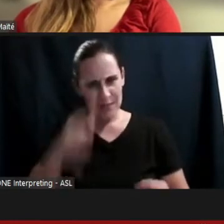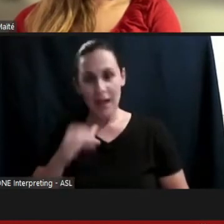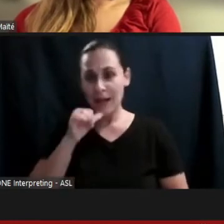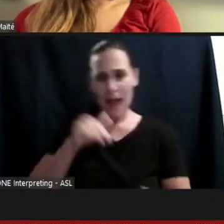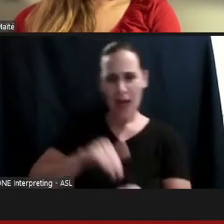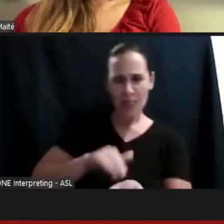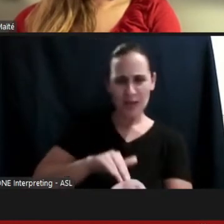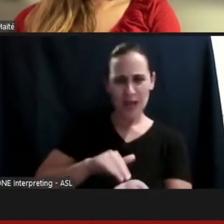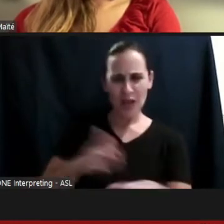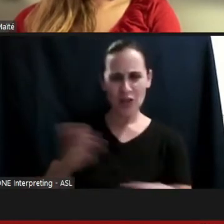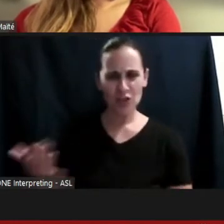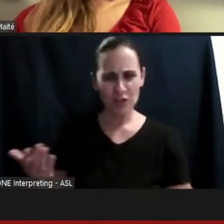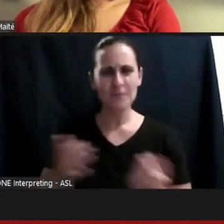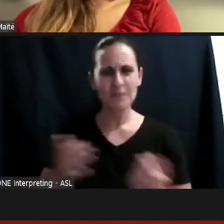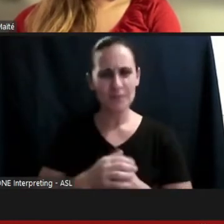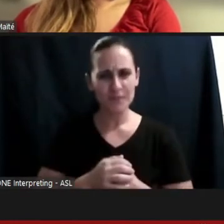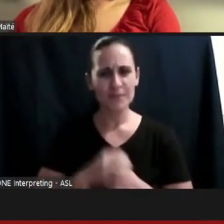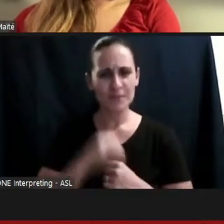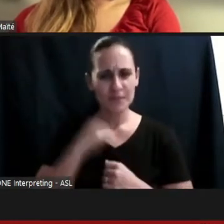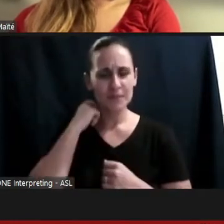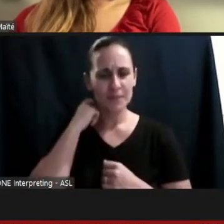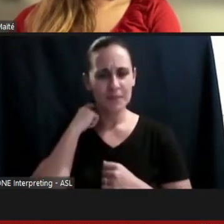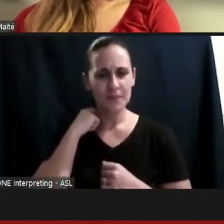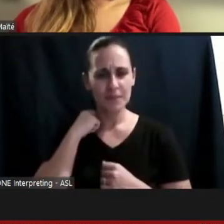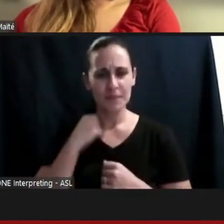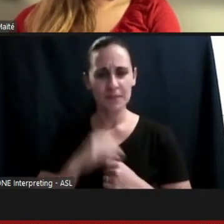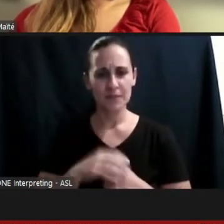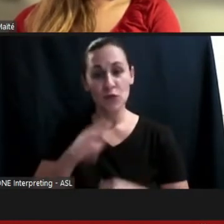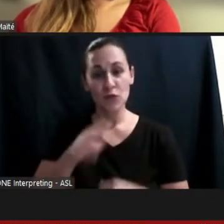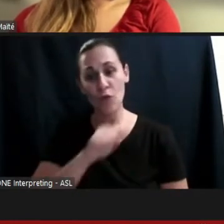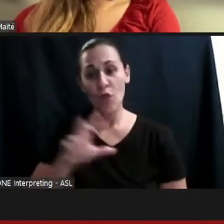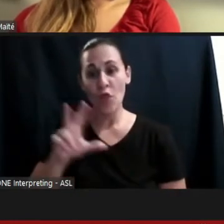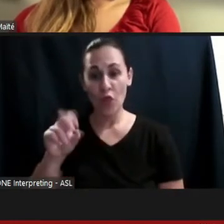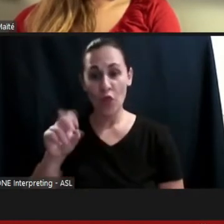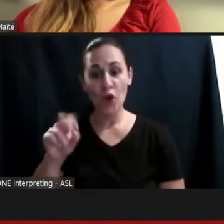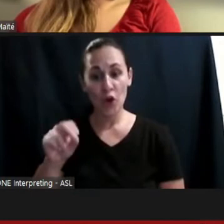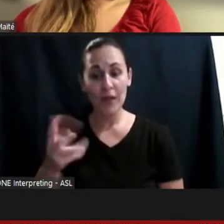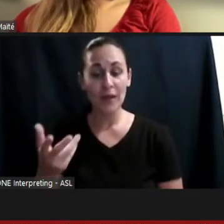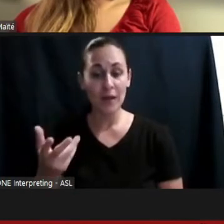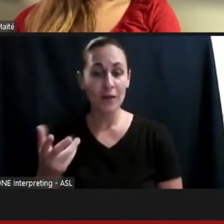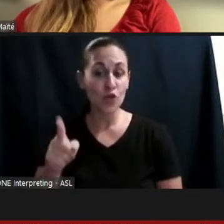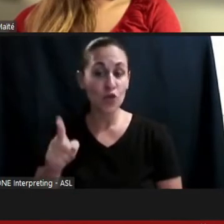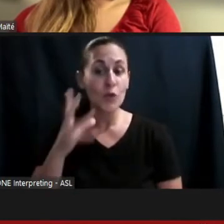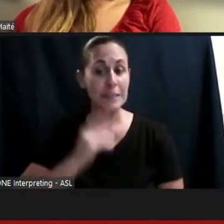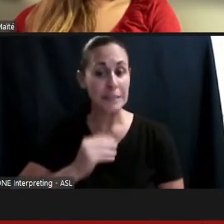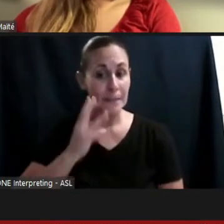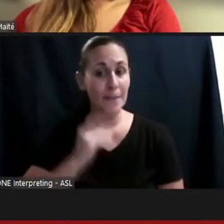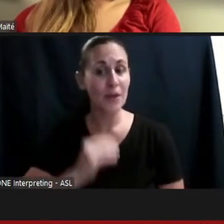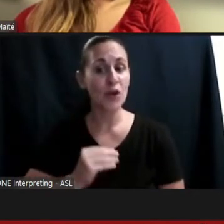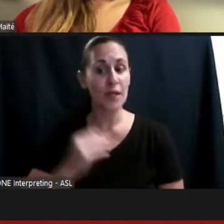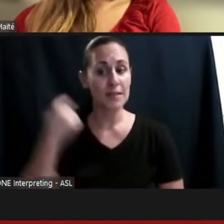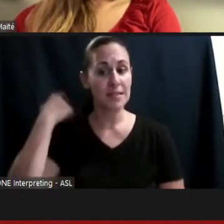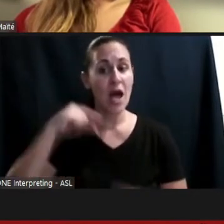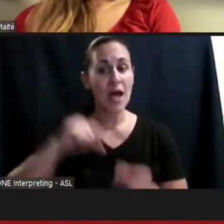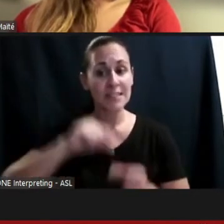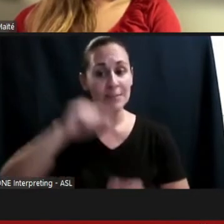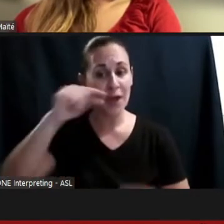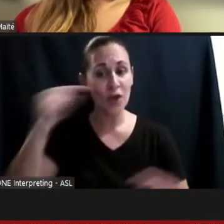you have a spinal cord injury. And whether you are suffering from it or not, or if you